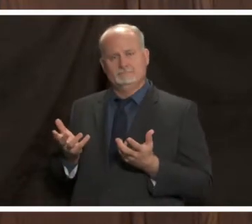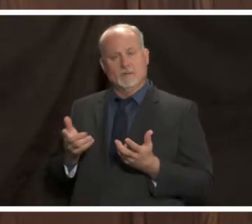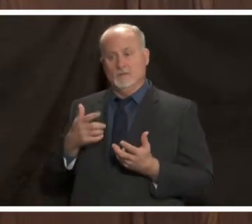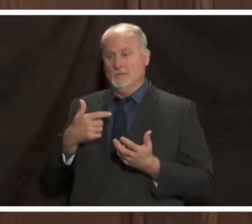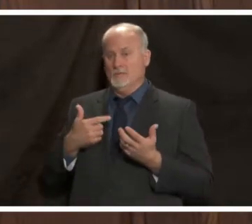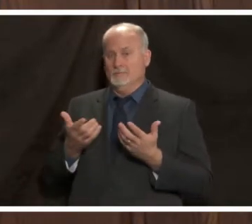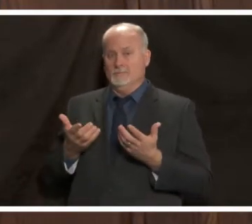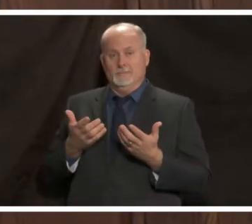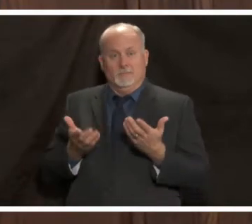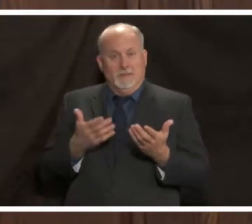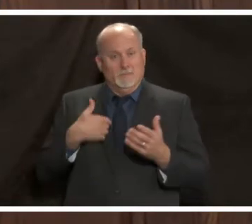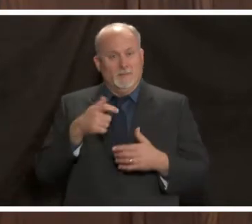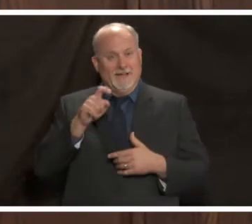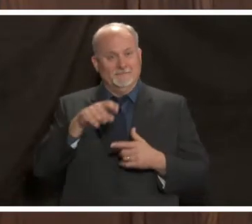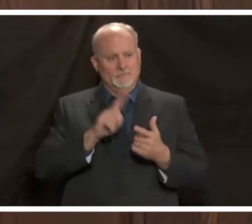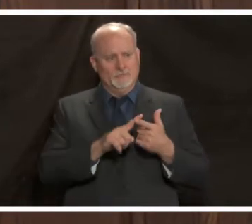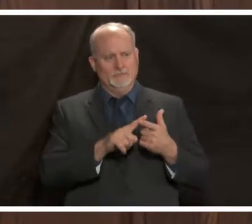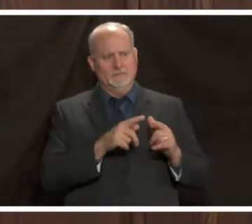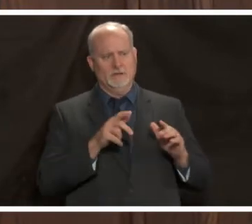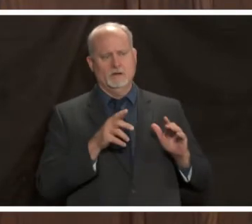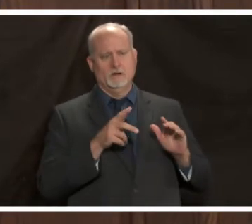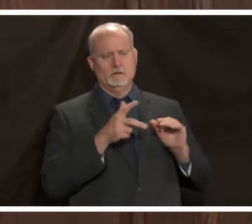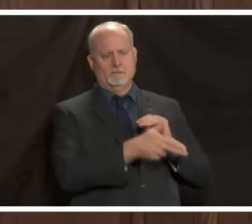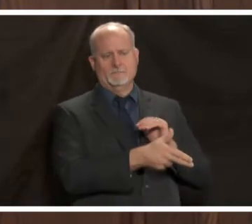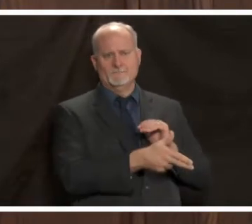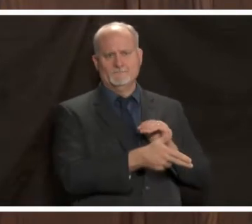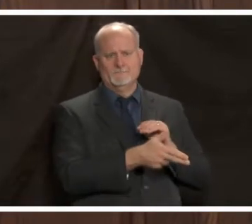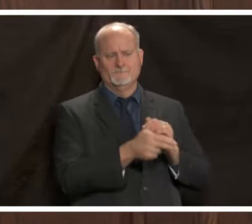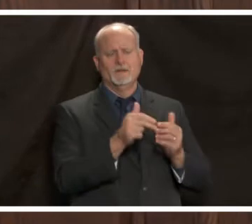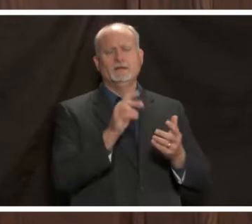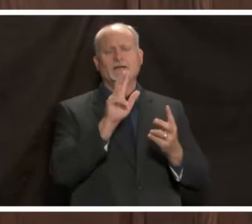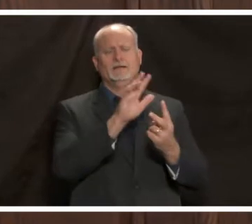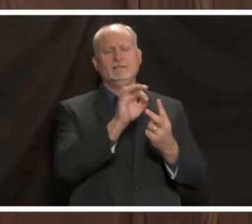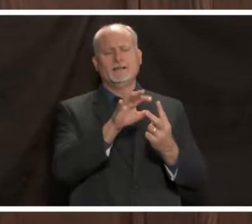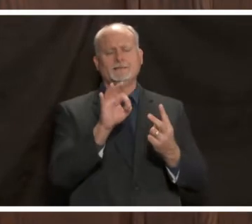what that means for you is you might see a delay in your care we don't want to do this